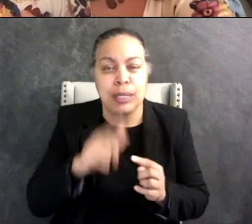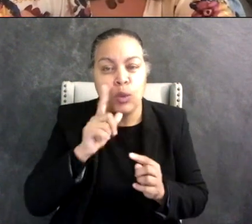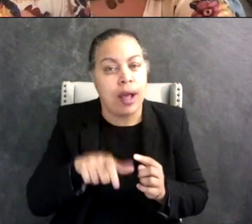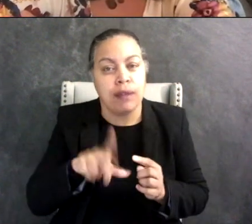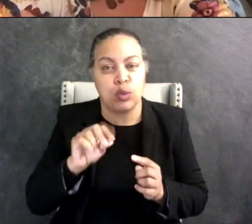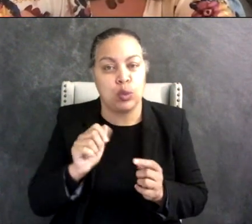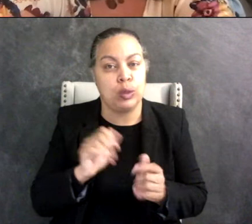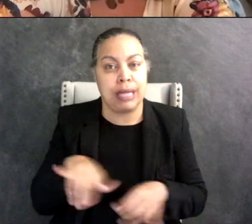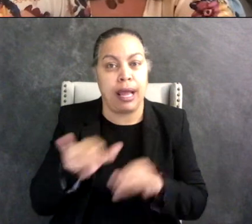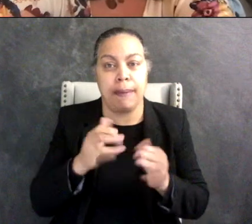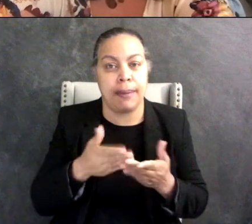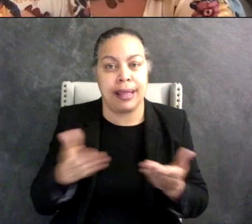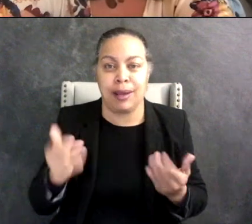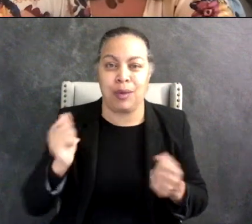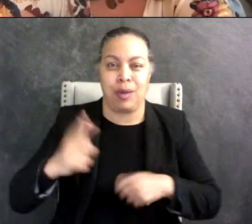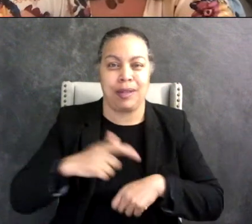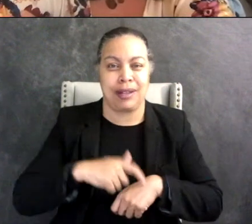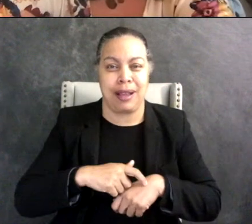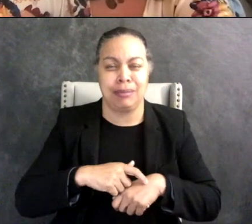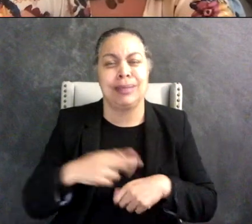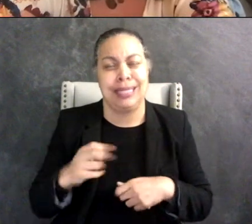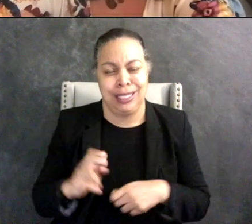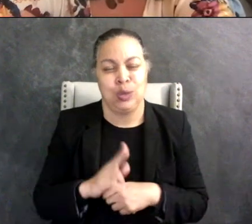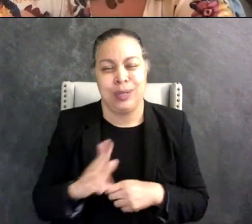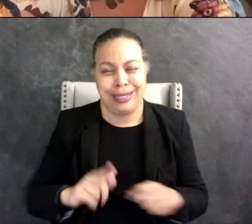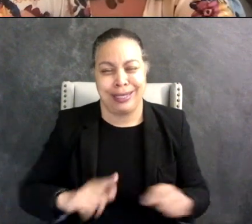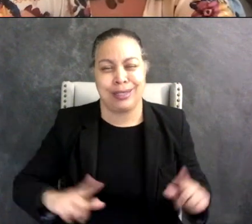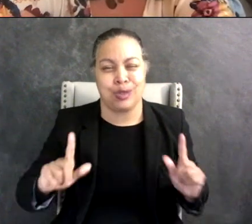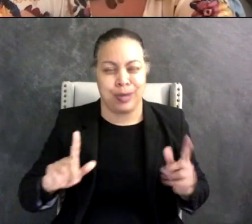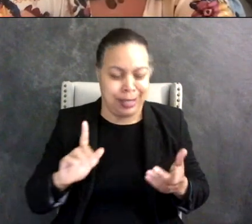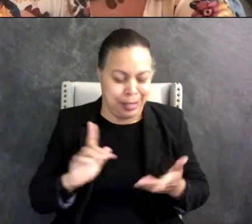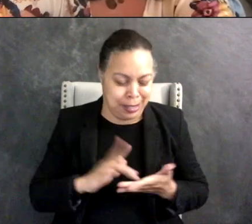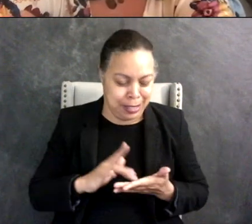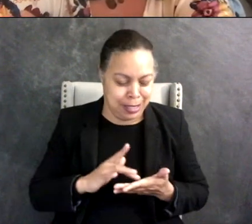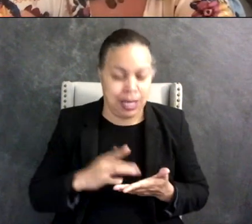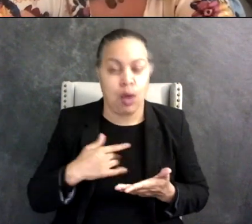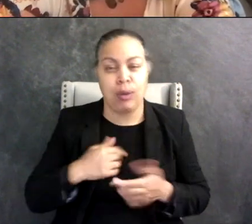So he does use the screen and we come up with roles on screen time where it's pretty much I